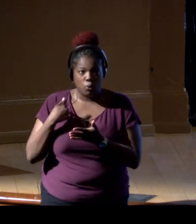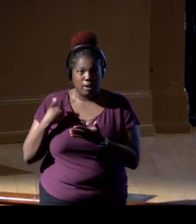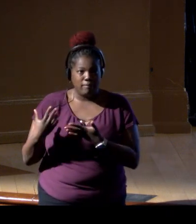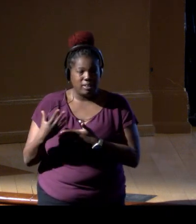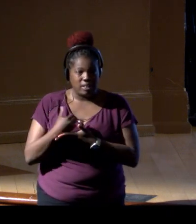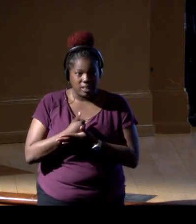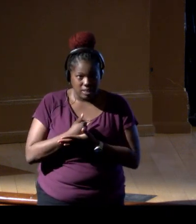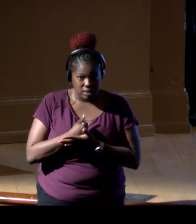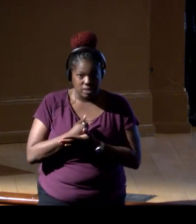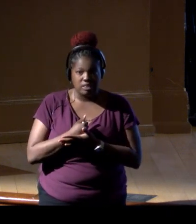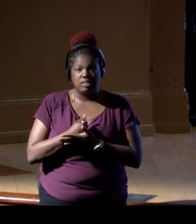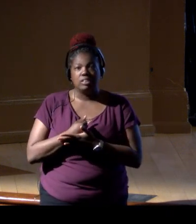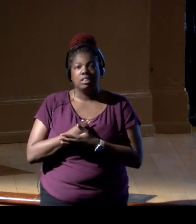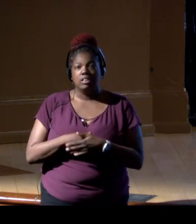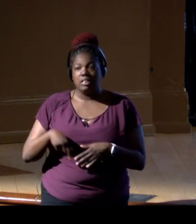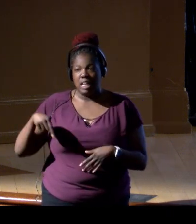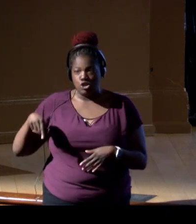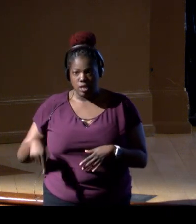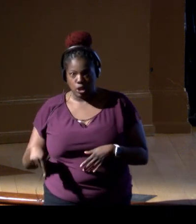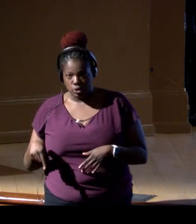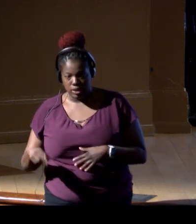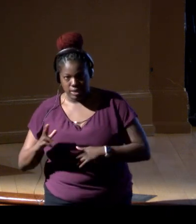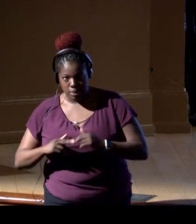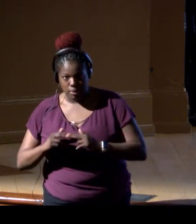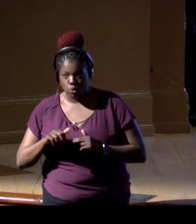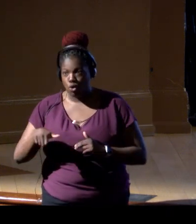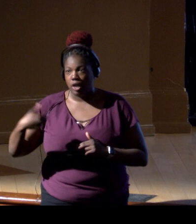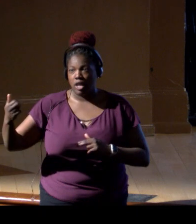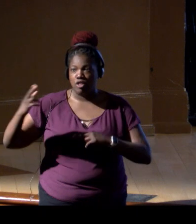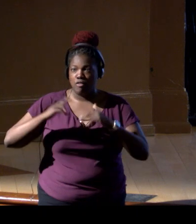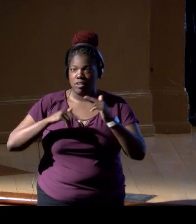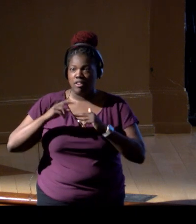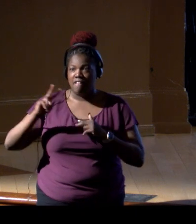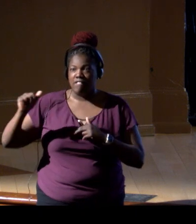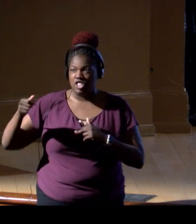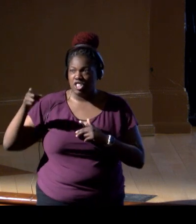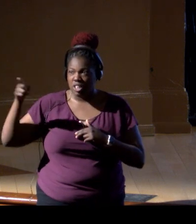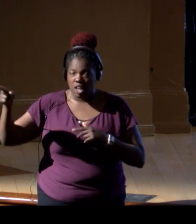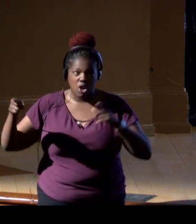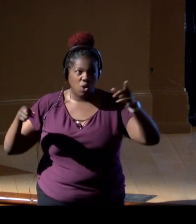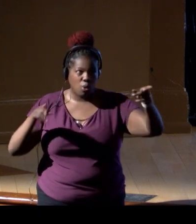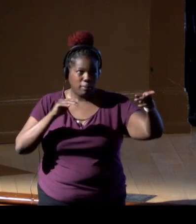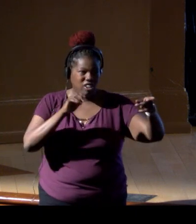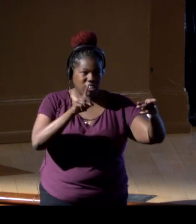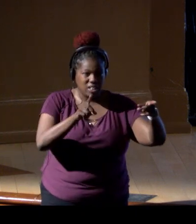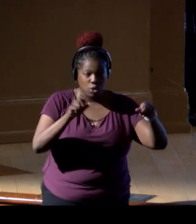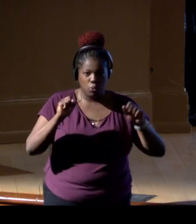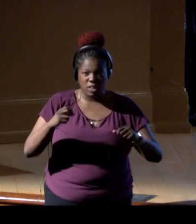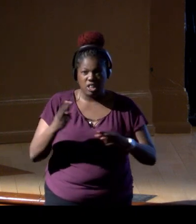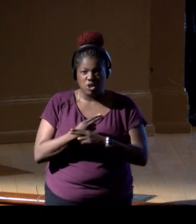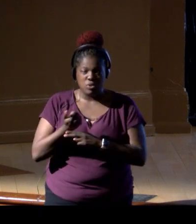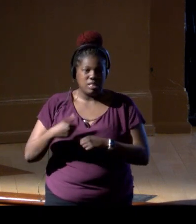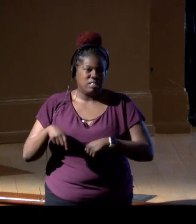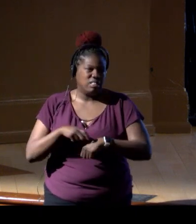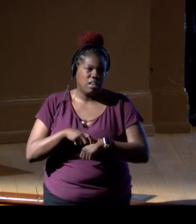that are downstairs, or in a facility in Virginia and Maryland that we can use anytime,